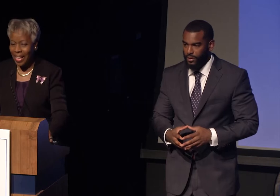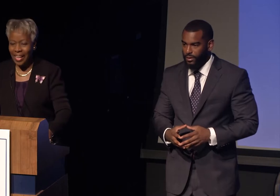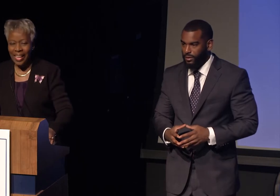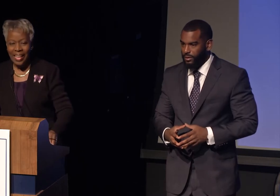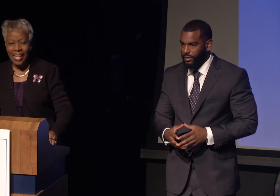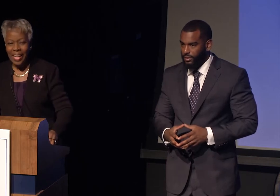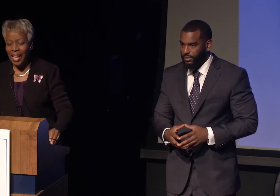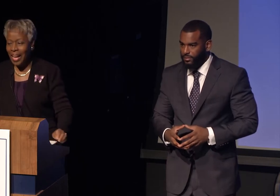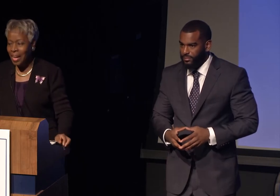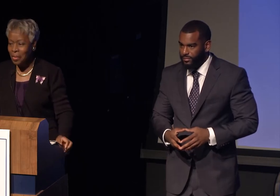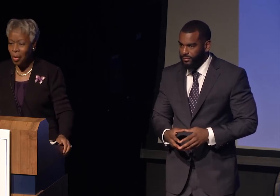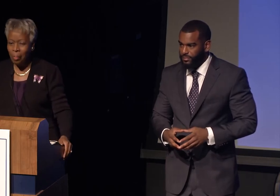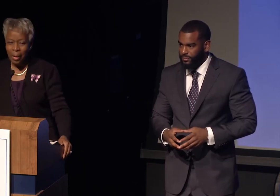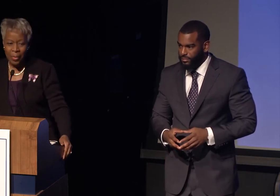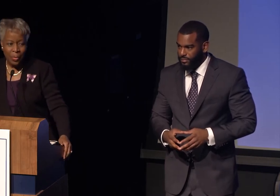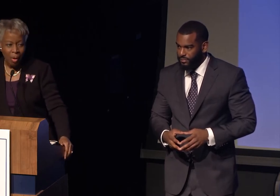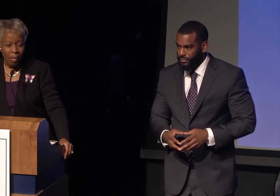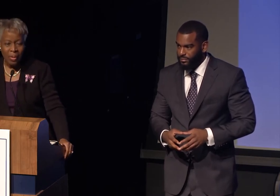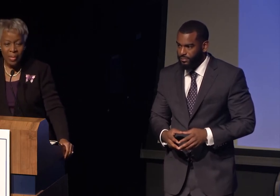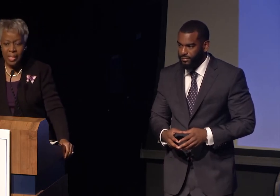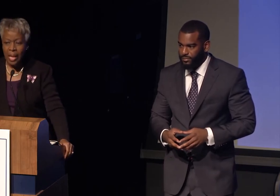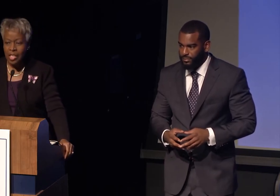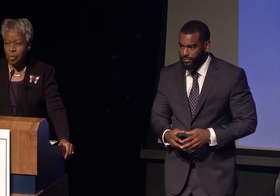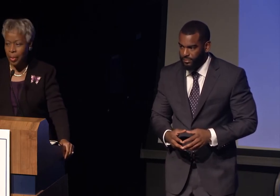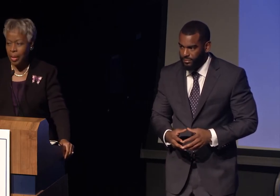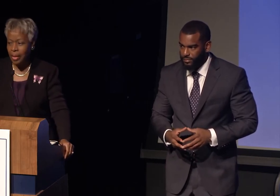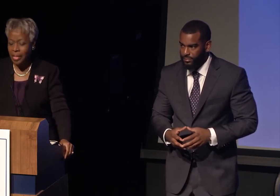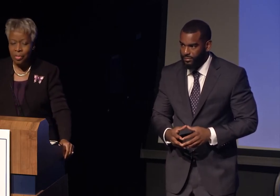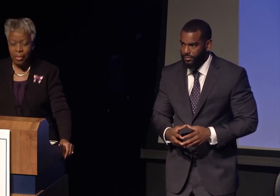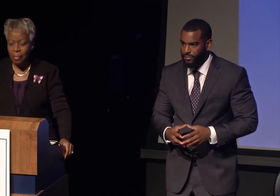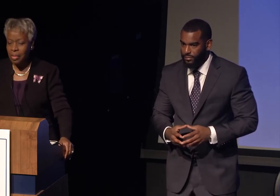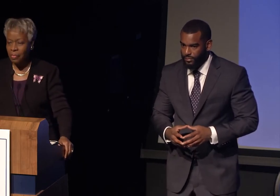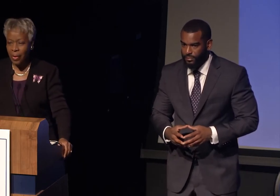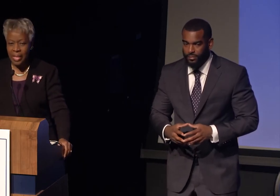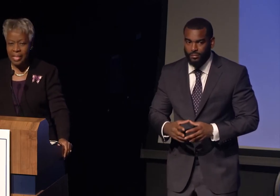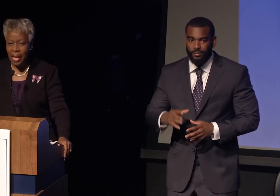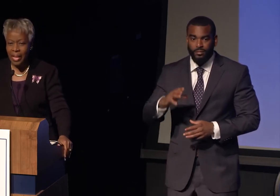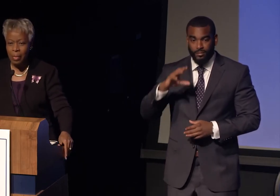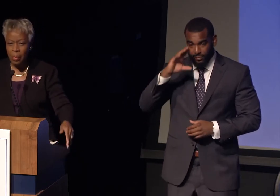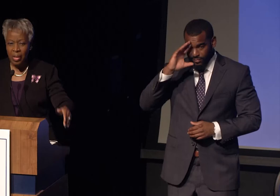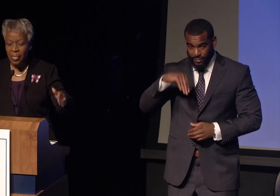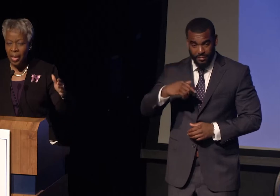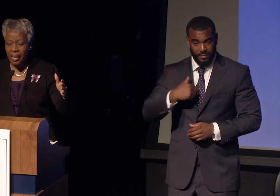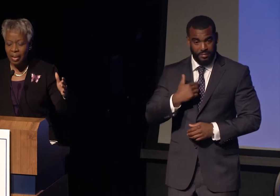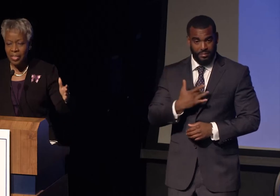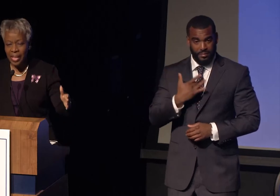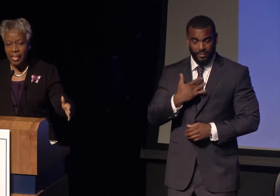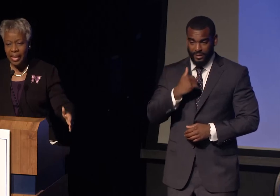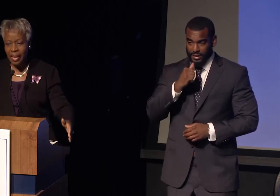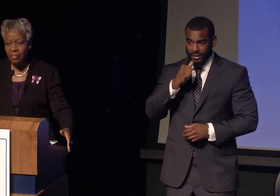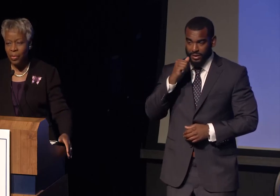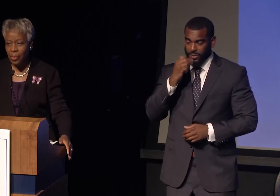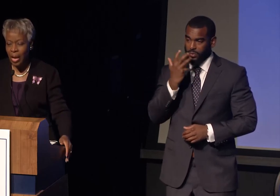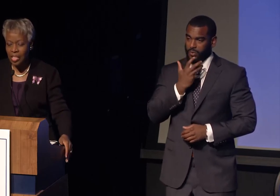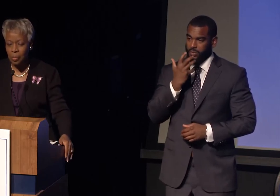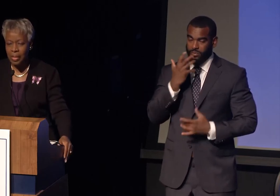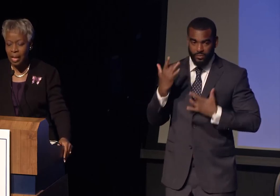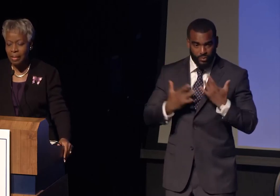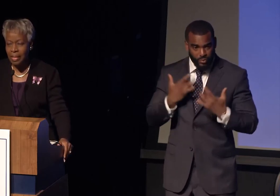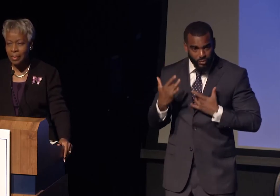I don't know about you all, but this has been -- yesterday was very exciting. We want to thank Gallaudet again for their hospitality.